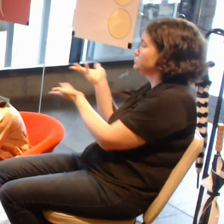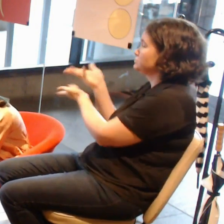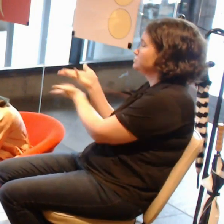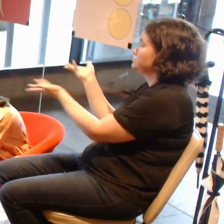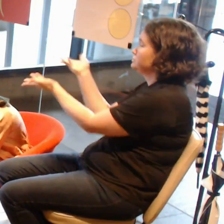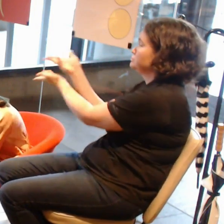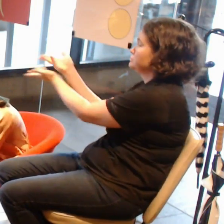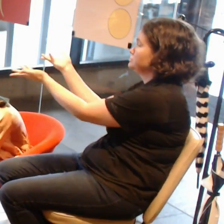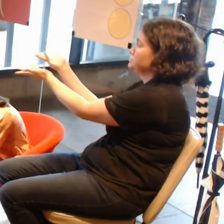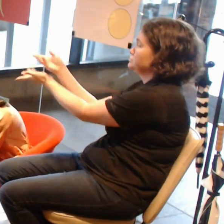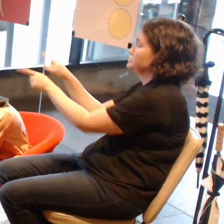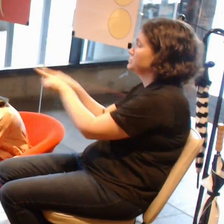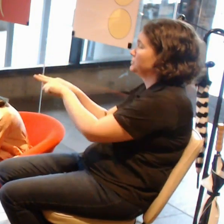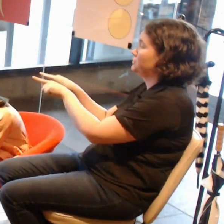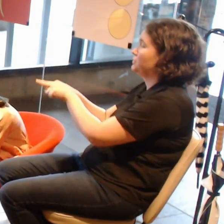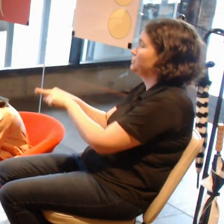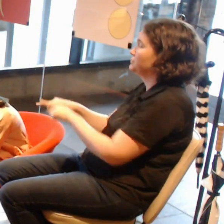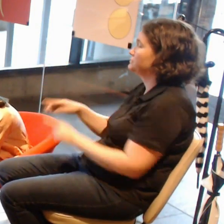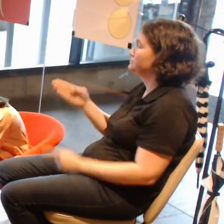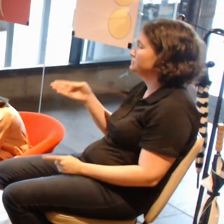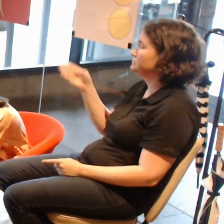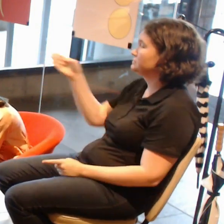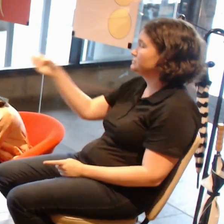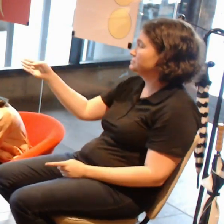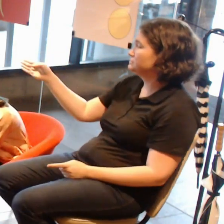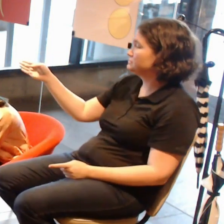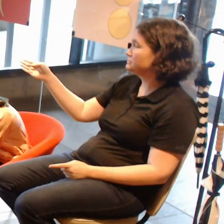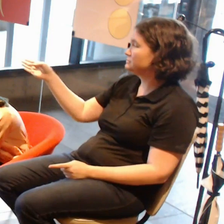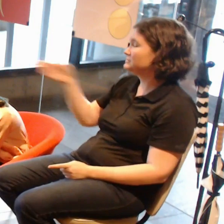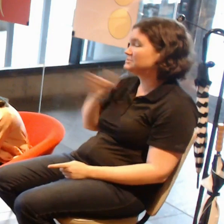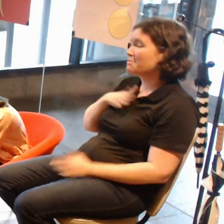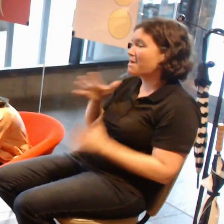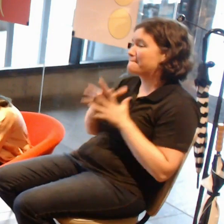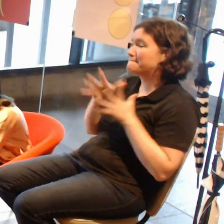That's my biggest thing, talk to people